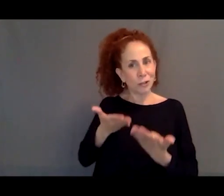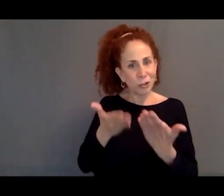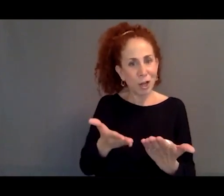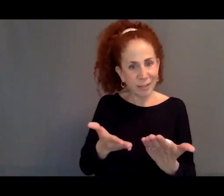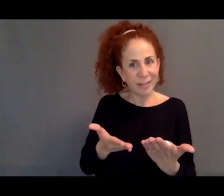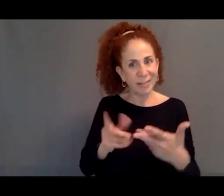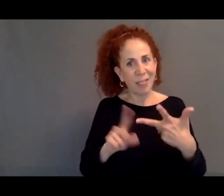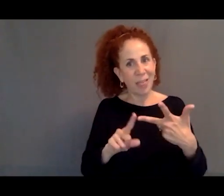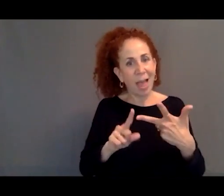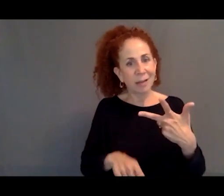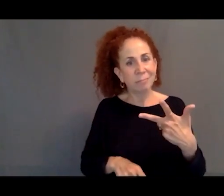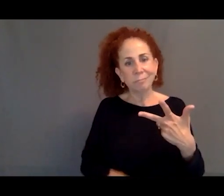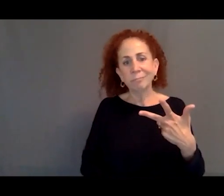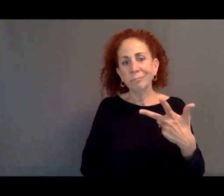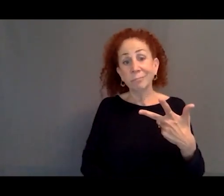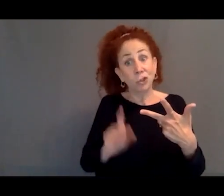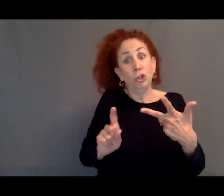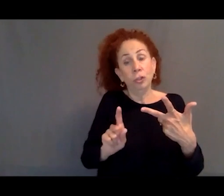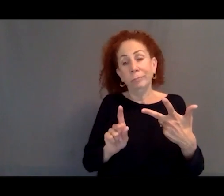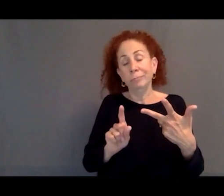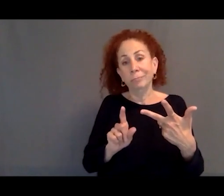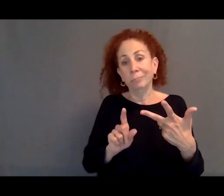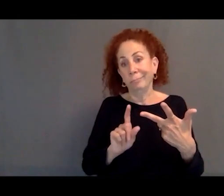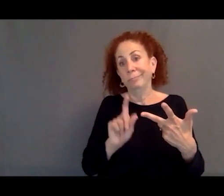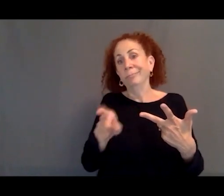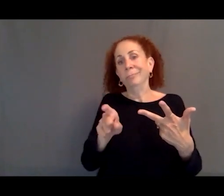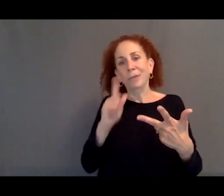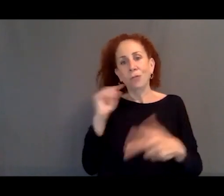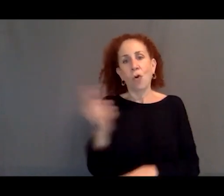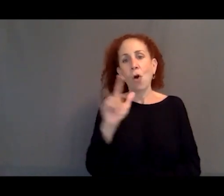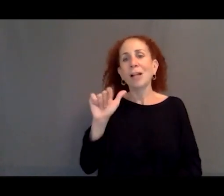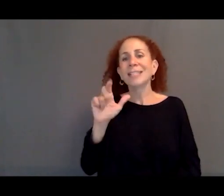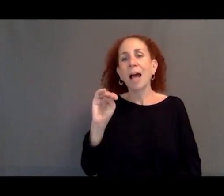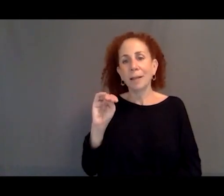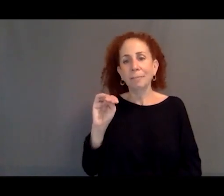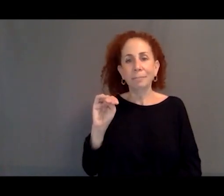be the policy for all asylum seekers.